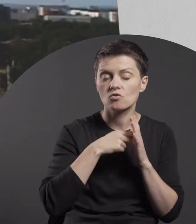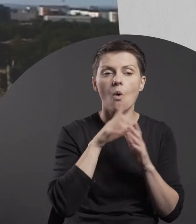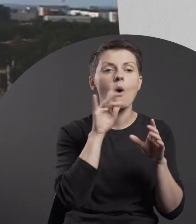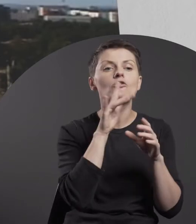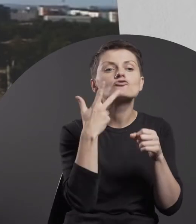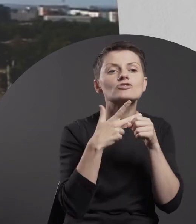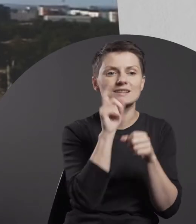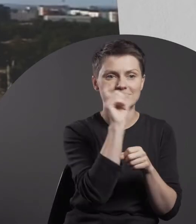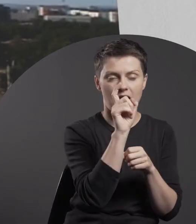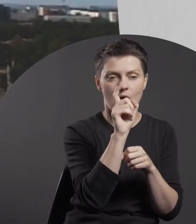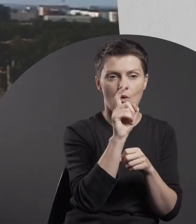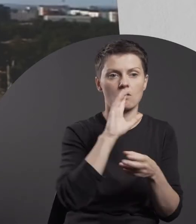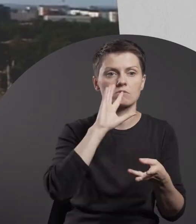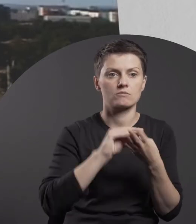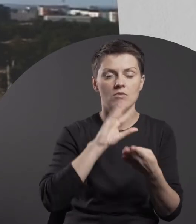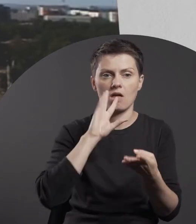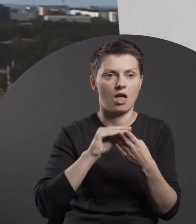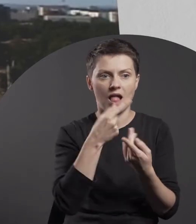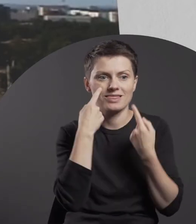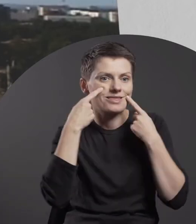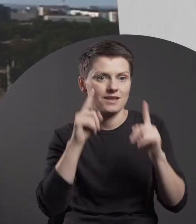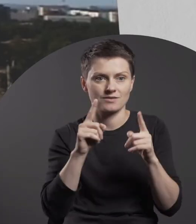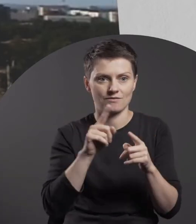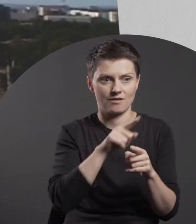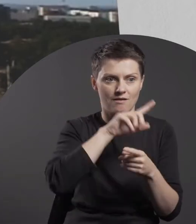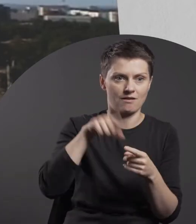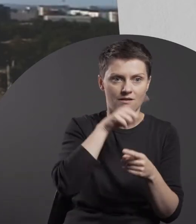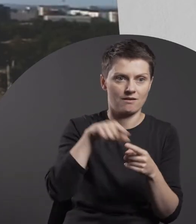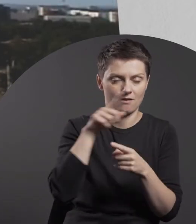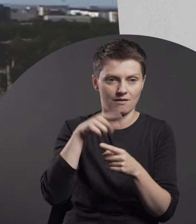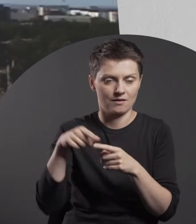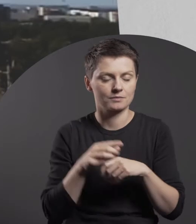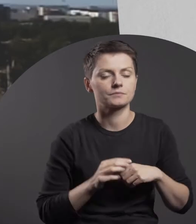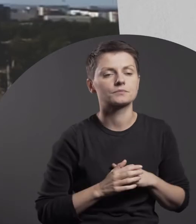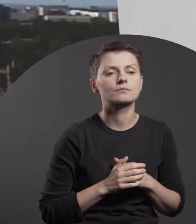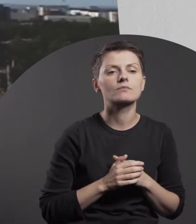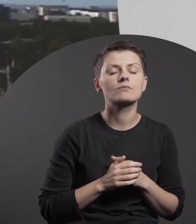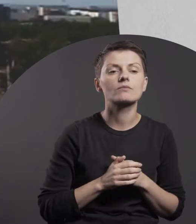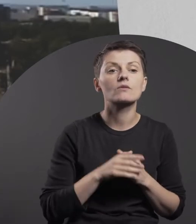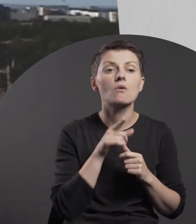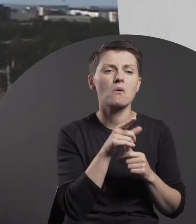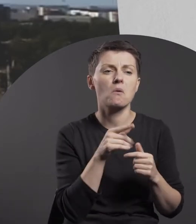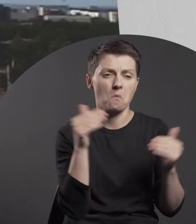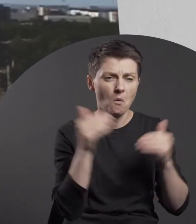hardly conspicuous by its repetition, sequence that could go on forever.